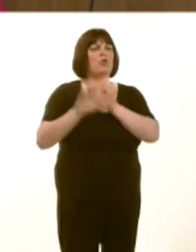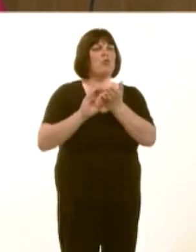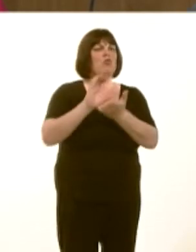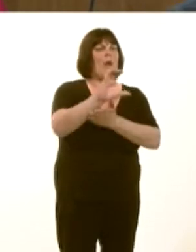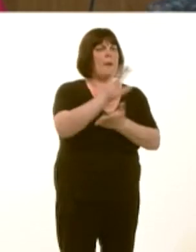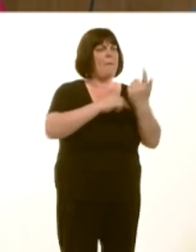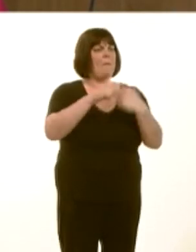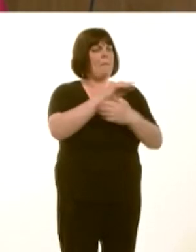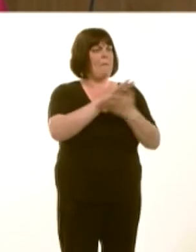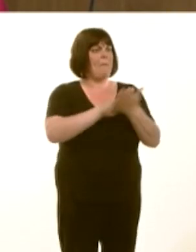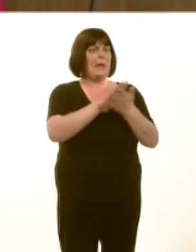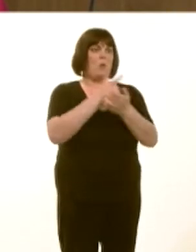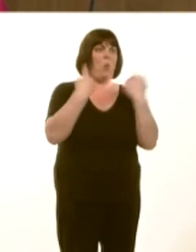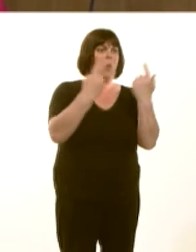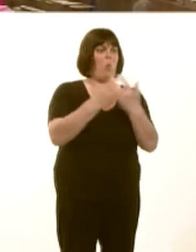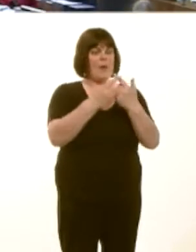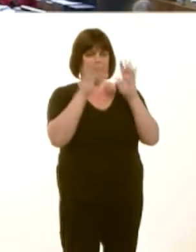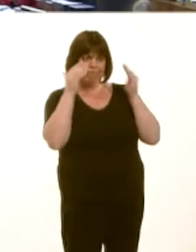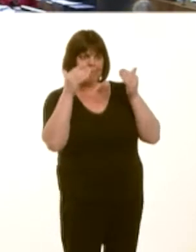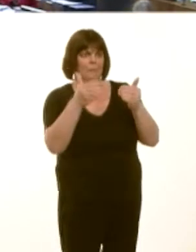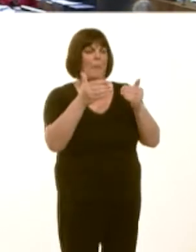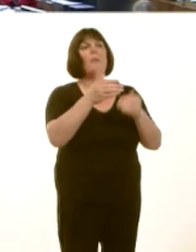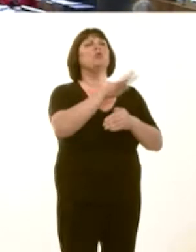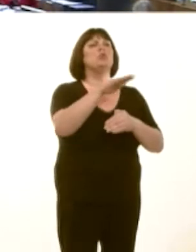Itís very difficult, of course, to offer a view on what sheís just said for two reasons: